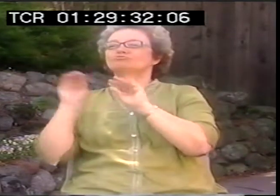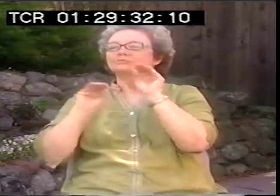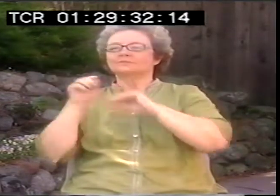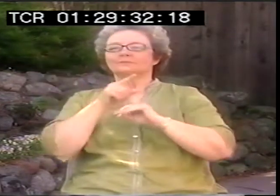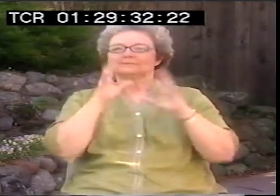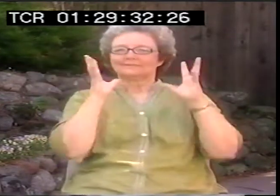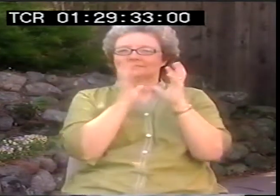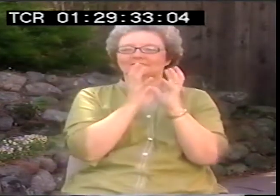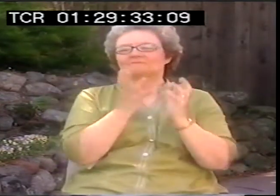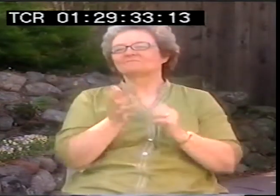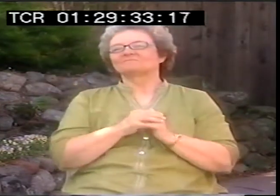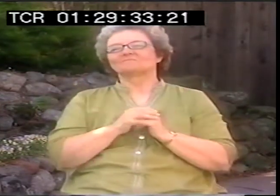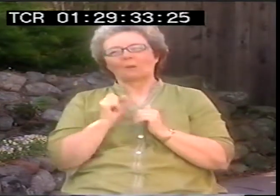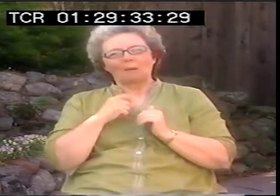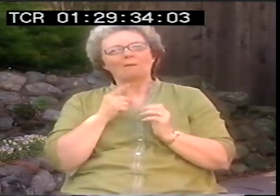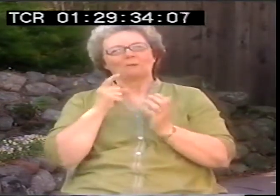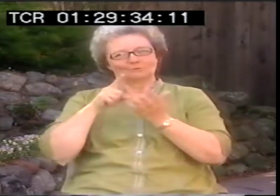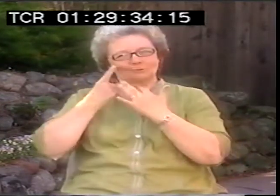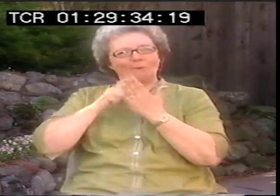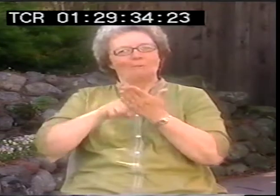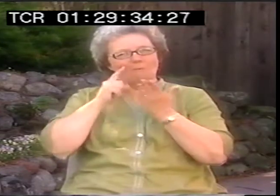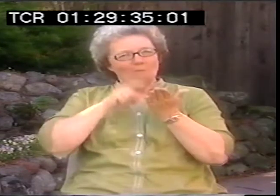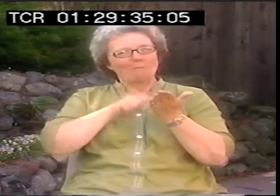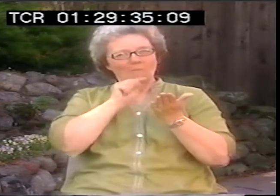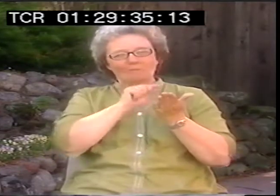So fewer signs, more consolidated.